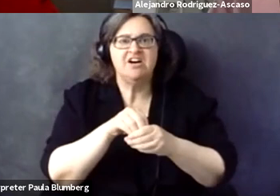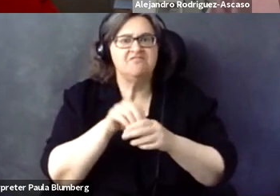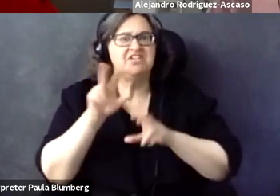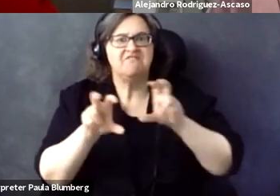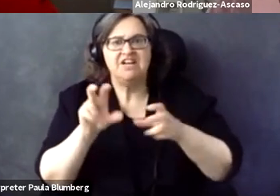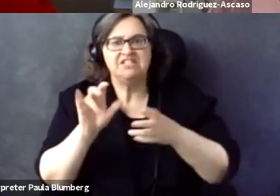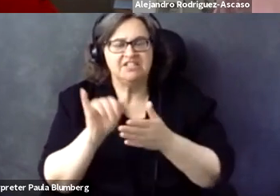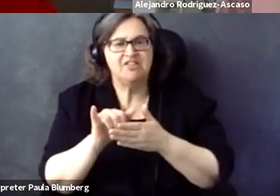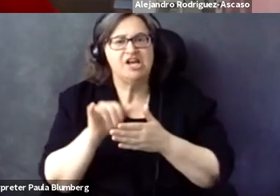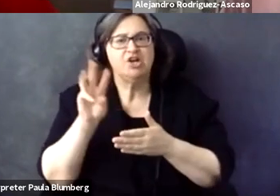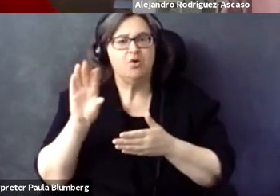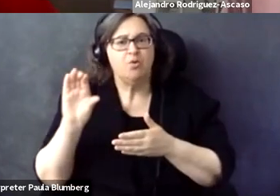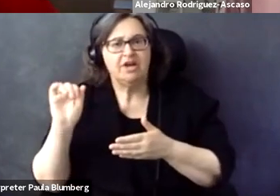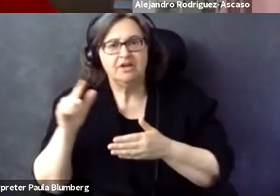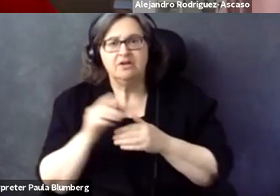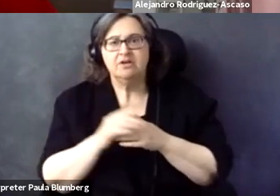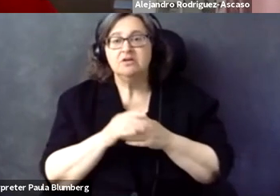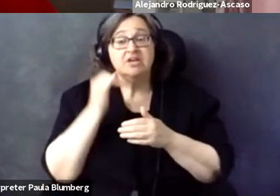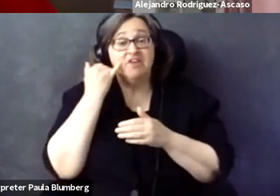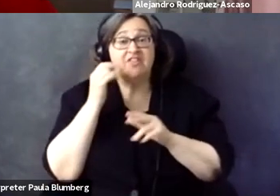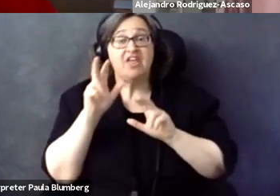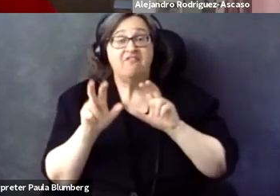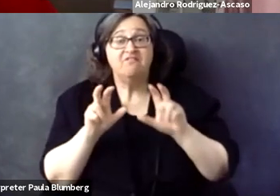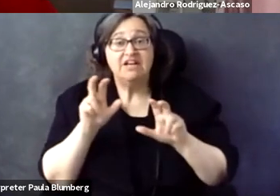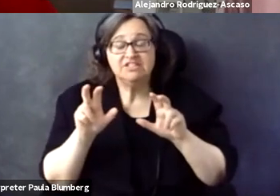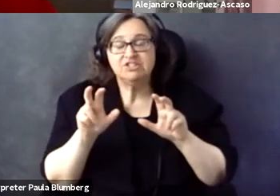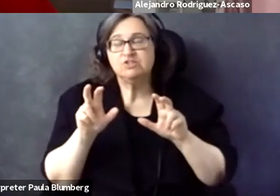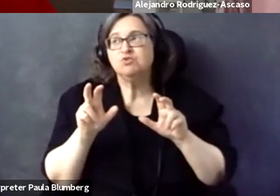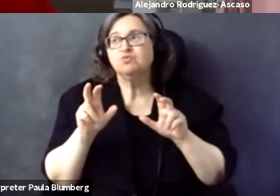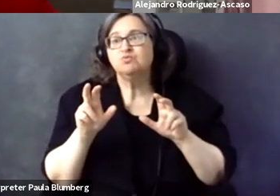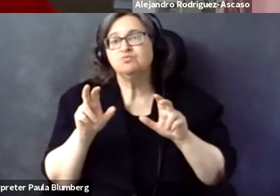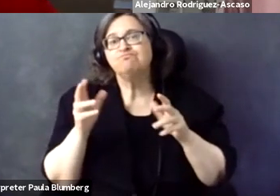big companies the confidence to invest in this because they